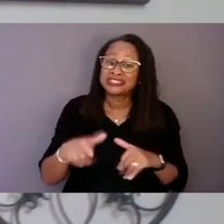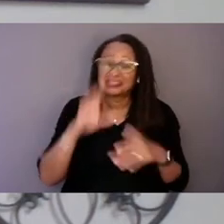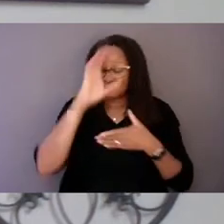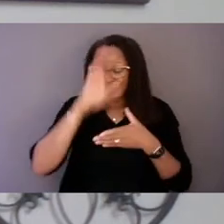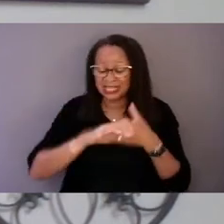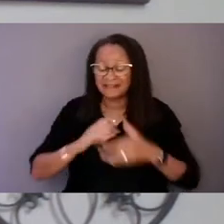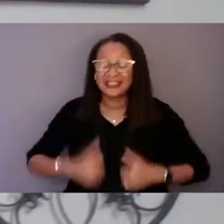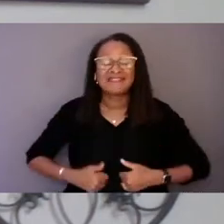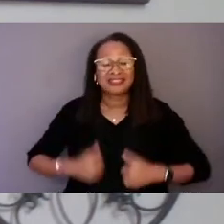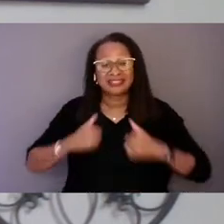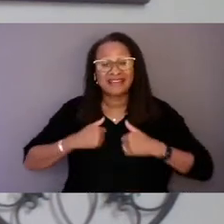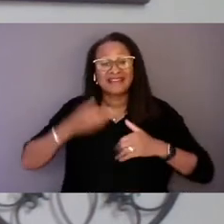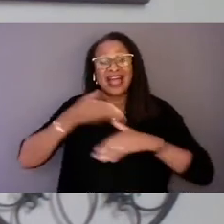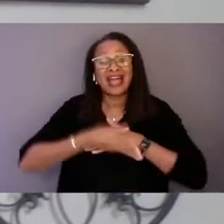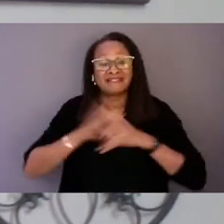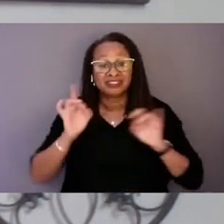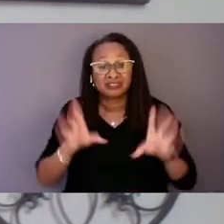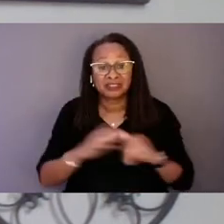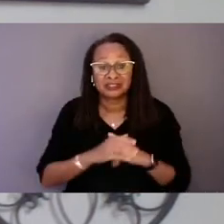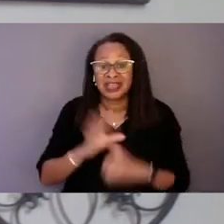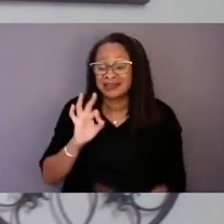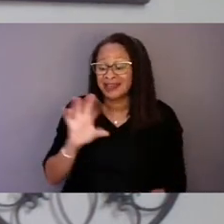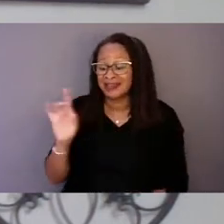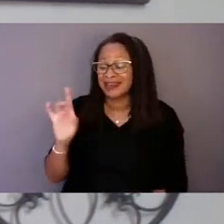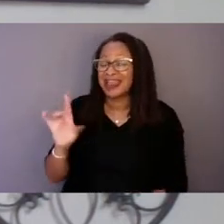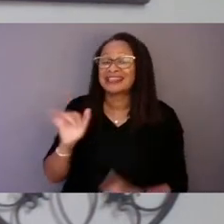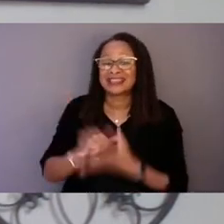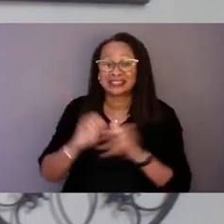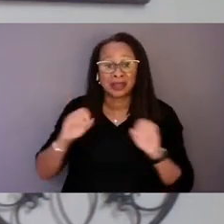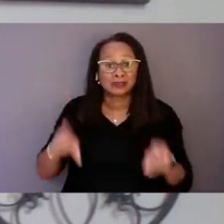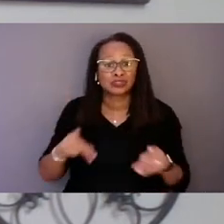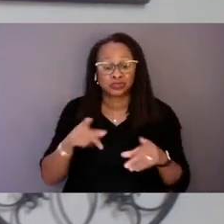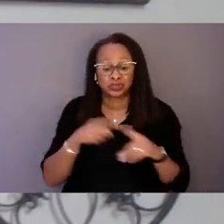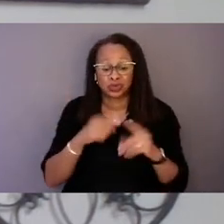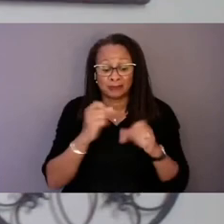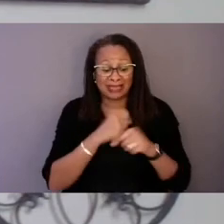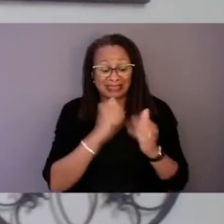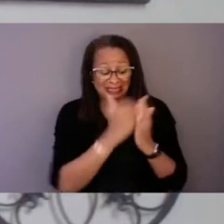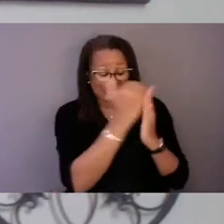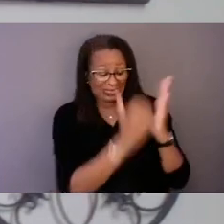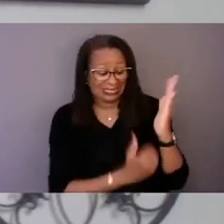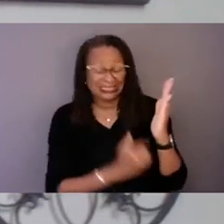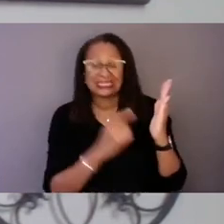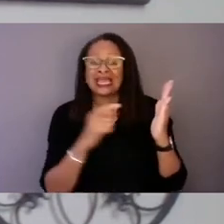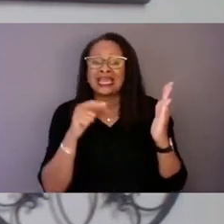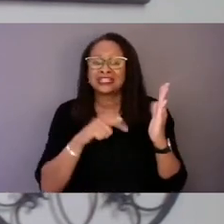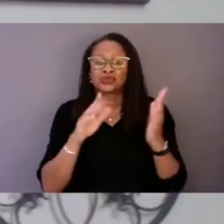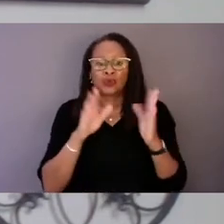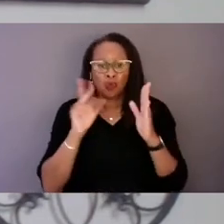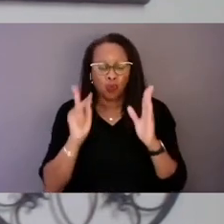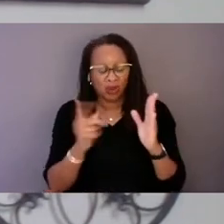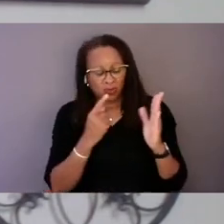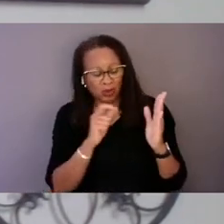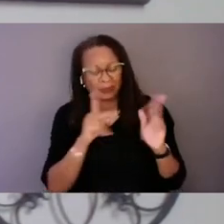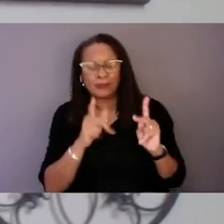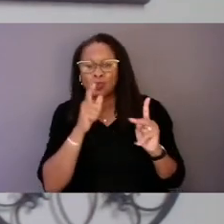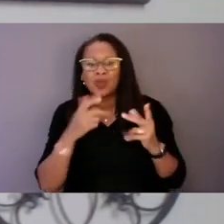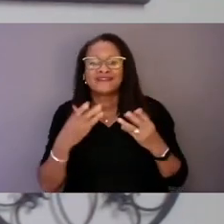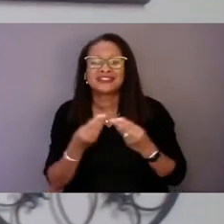988 is our chance to make this list into one that celebrates people who recovered, who healed, who were able to get the help they needed,